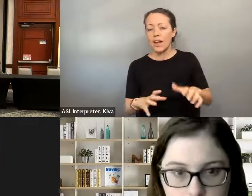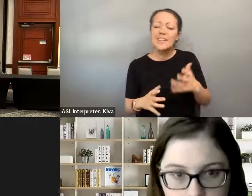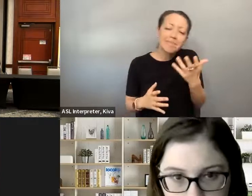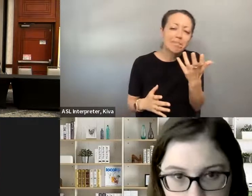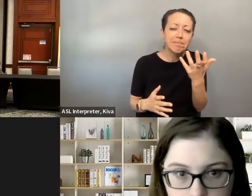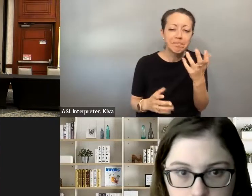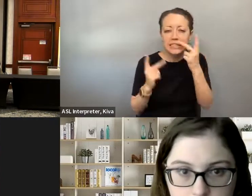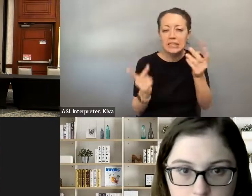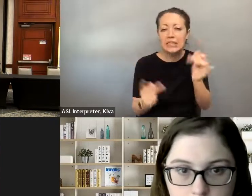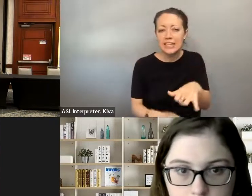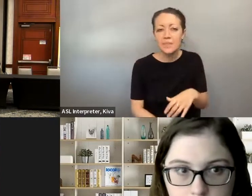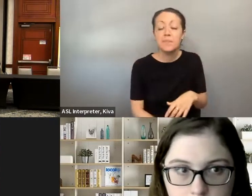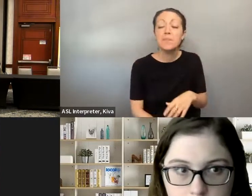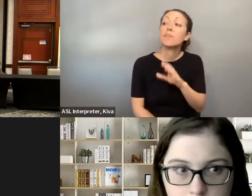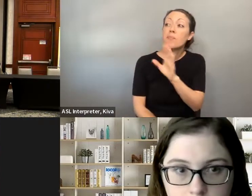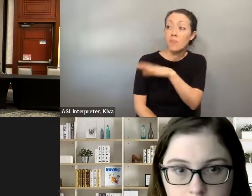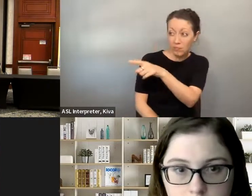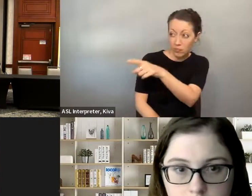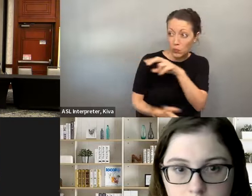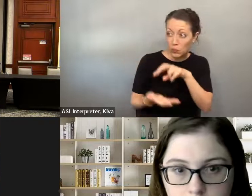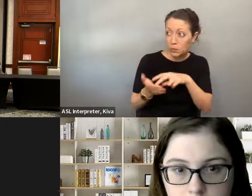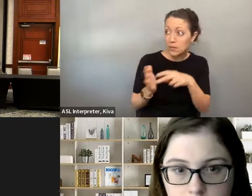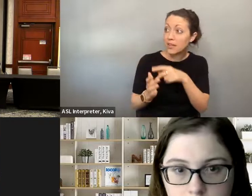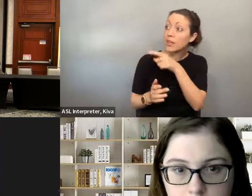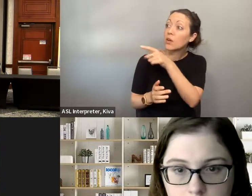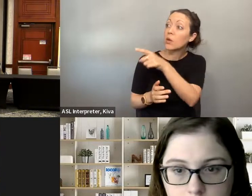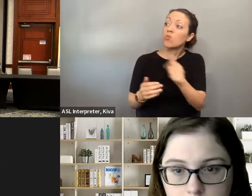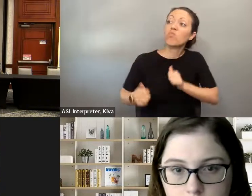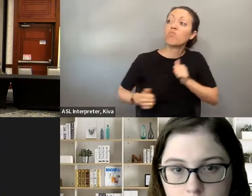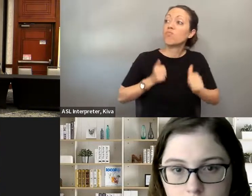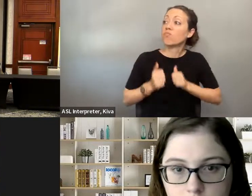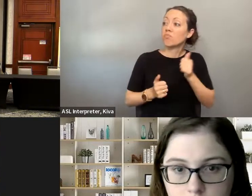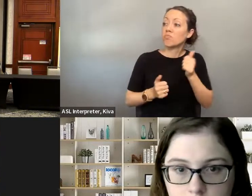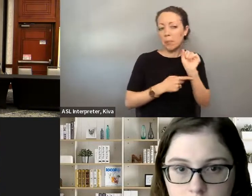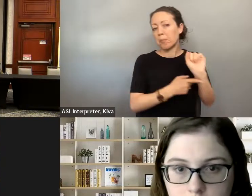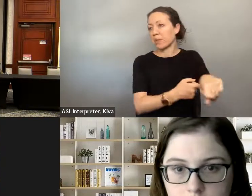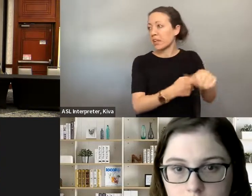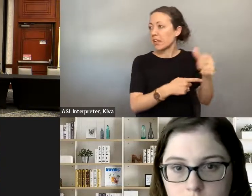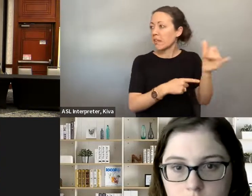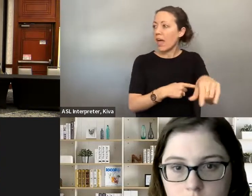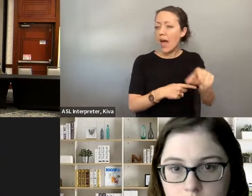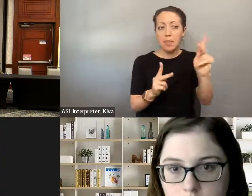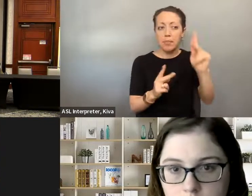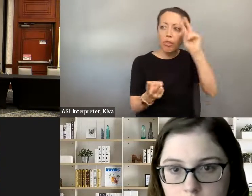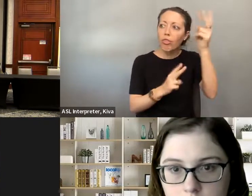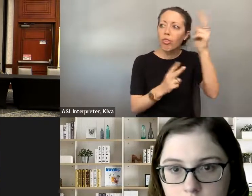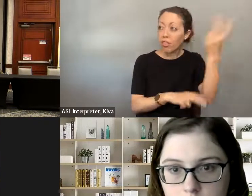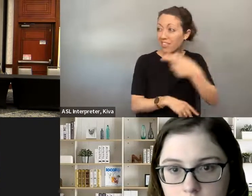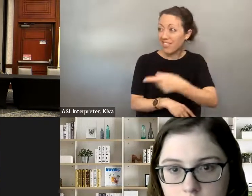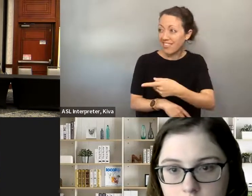Will? What were there for for? And I think that's probably a fear for a lot of us, as well as something that negatively impacts people wanting to run for counts running run for any elected position. wanting to run for any elected position. So basically, you're saying is that we defeat the misconceptions we have to.